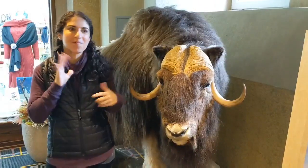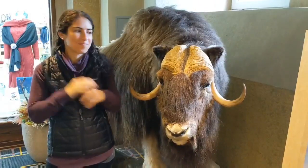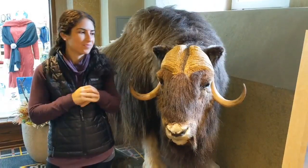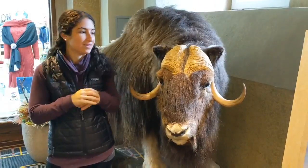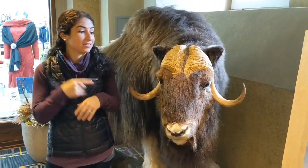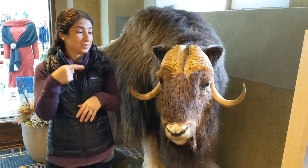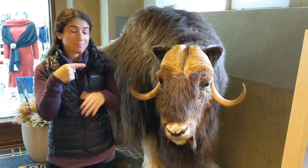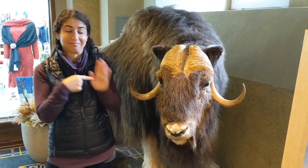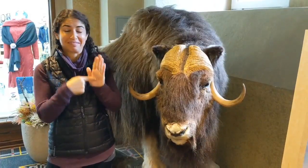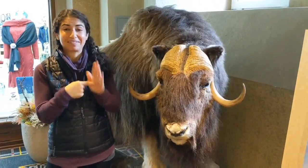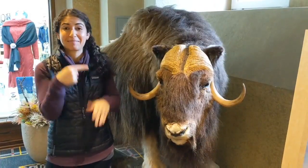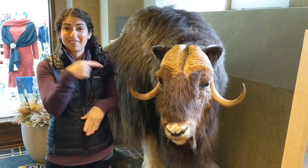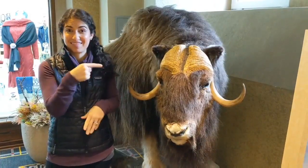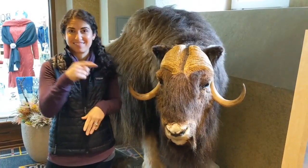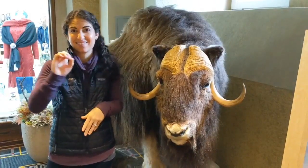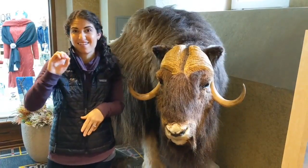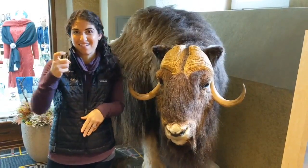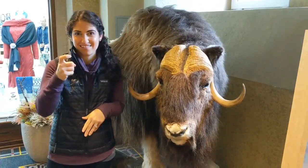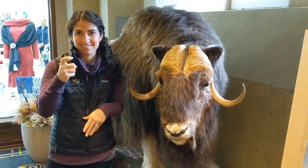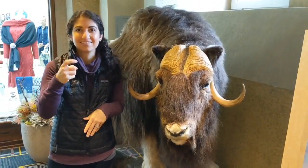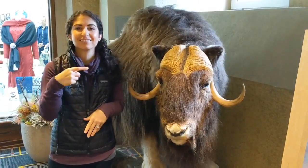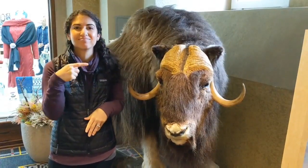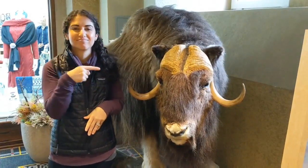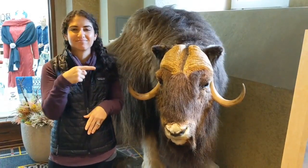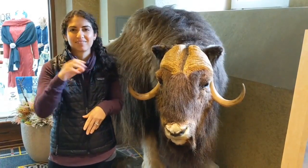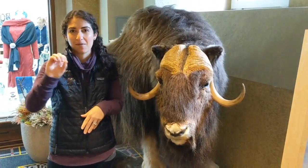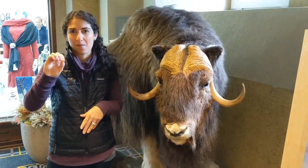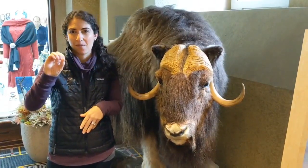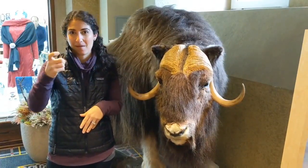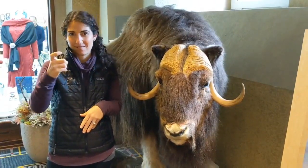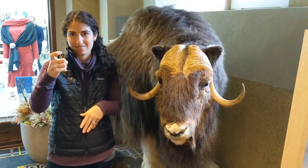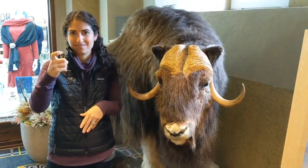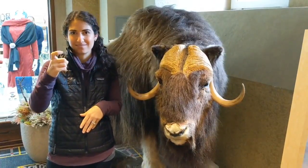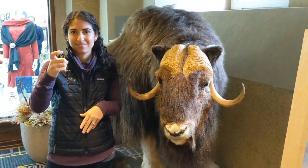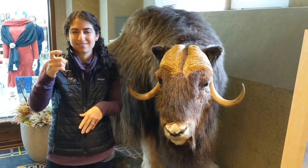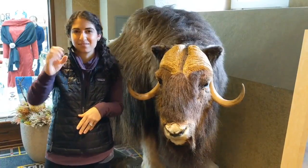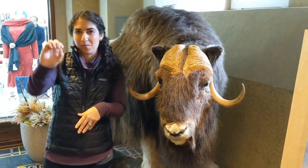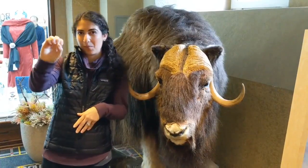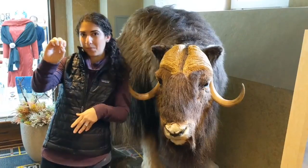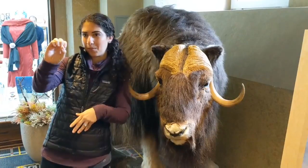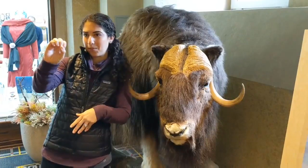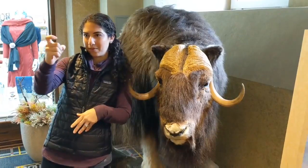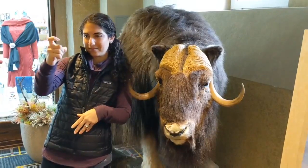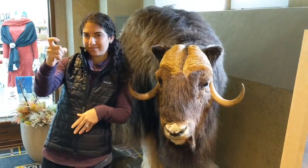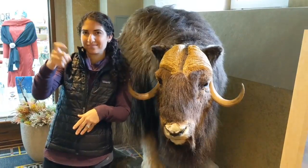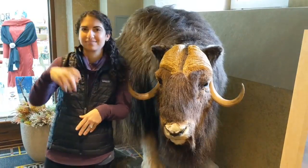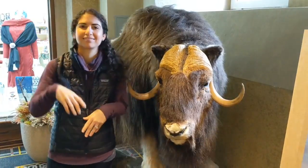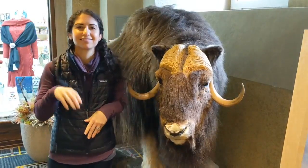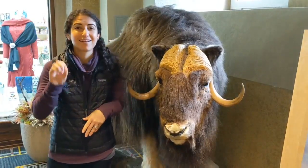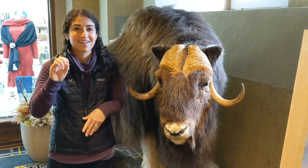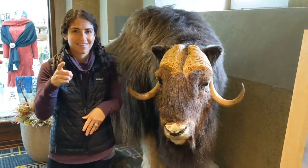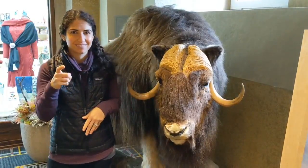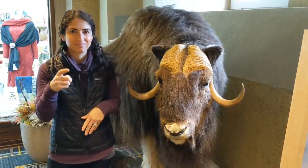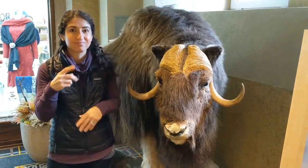For example... this is an OX. O-X, OX.